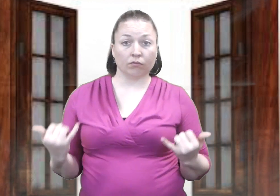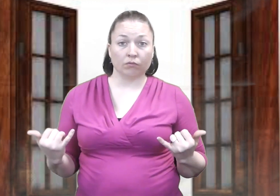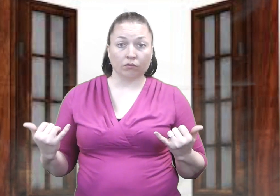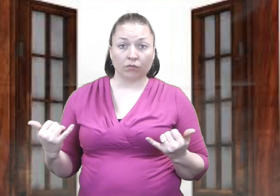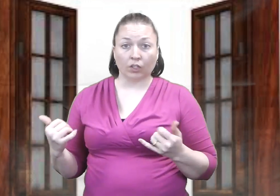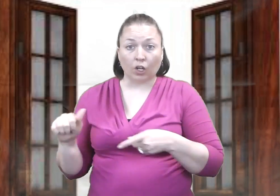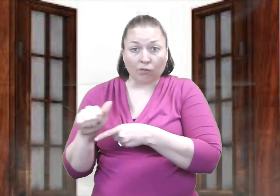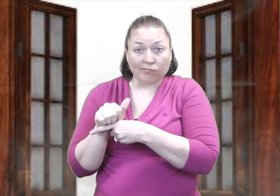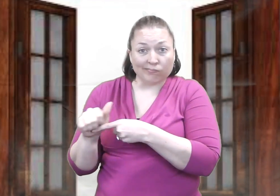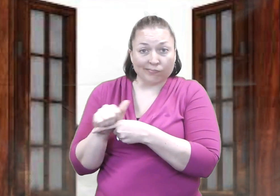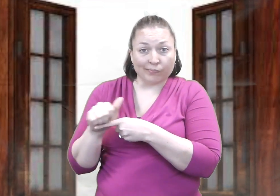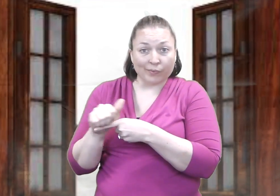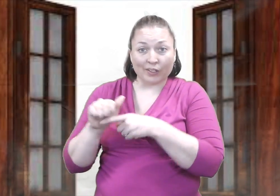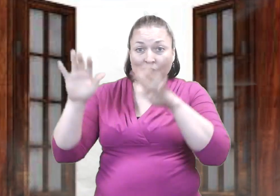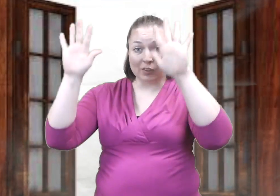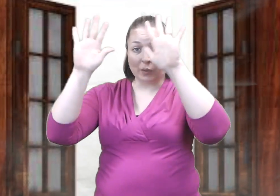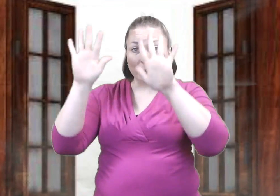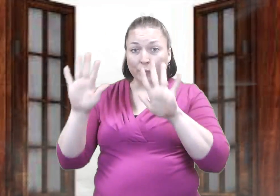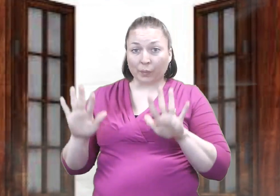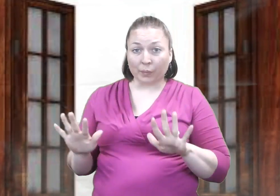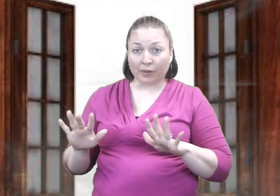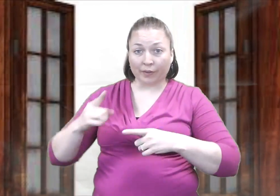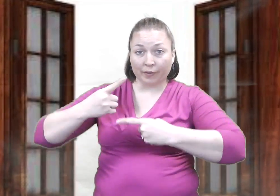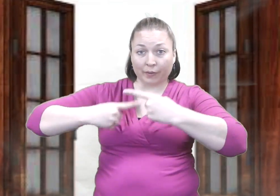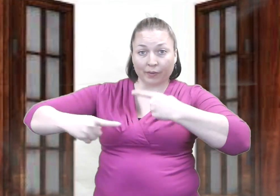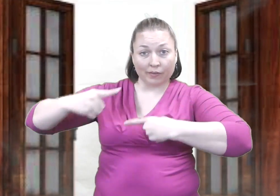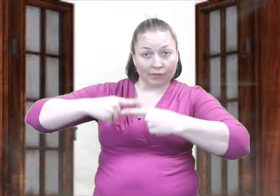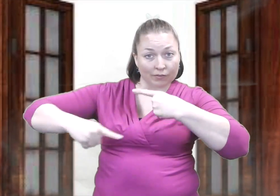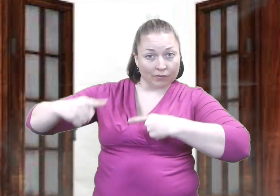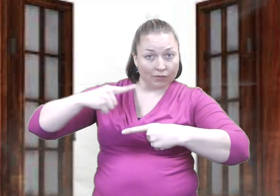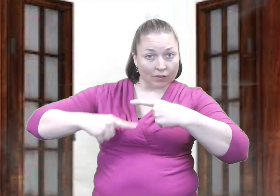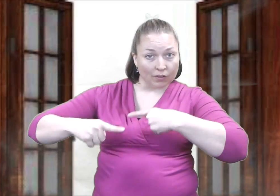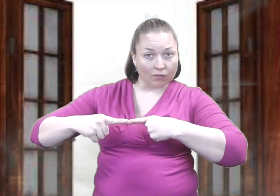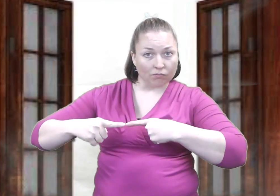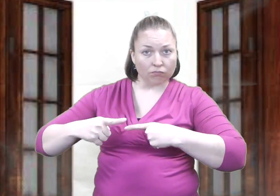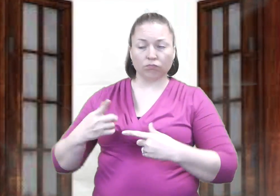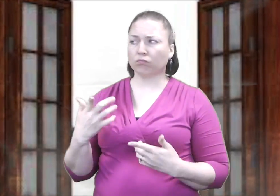Now we will practice our weather signs.